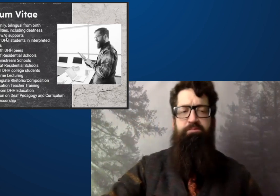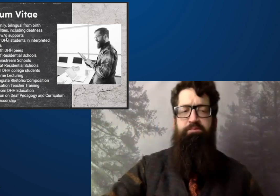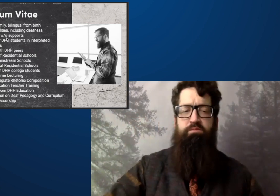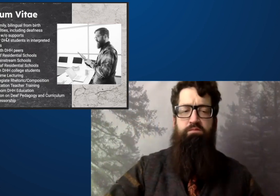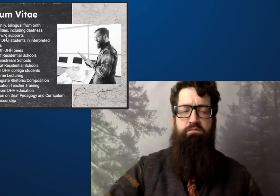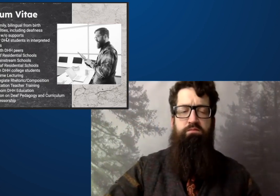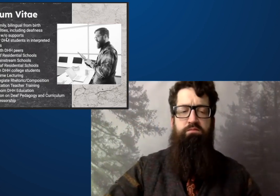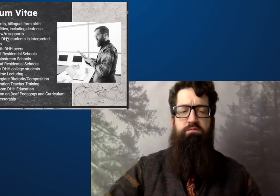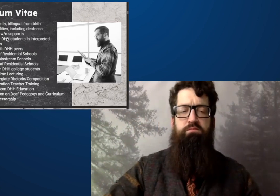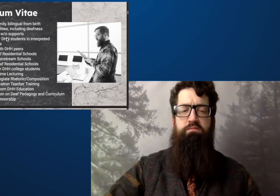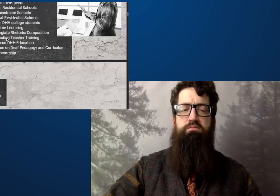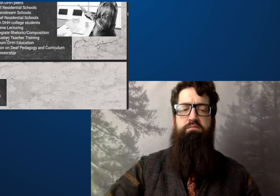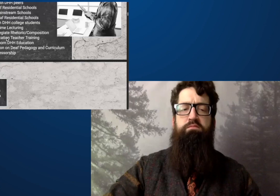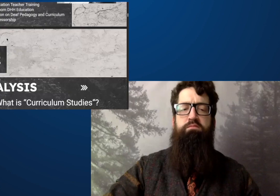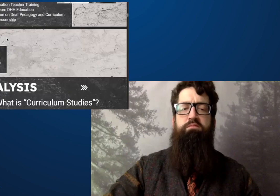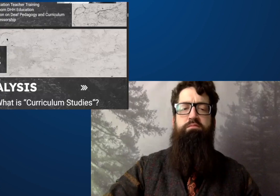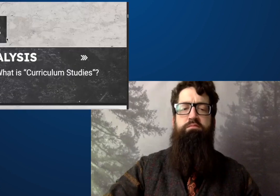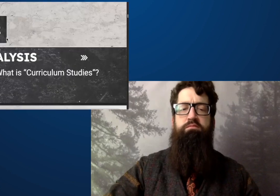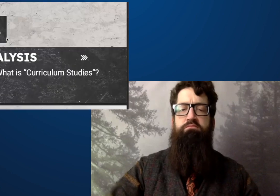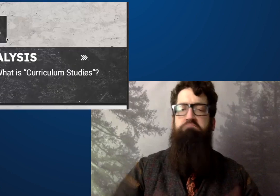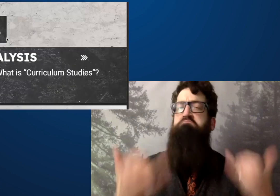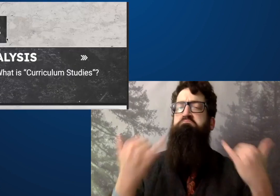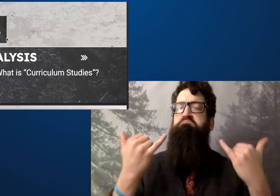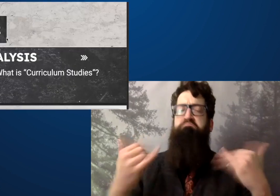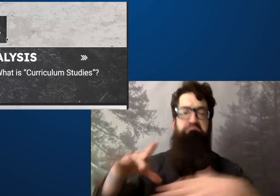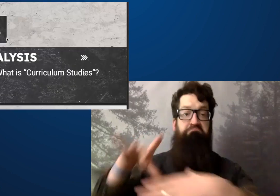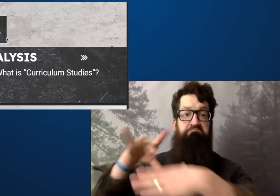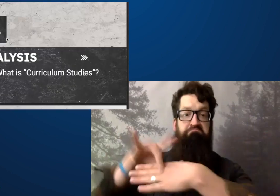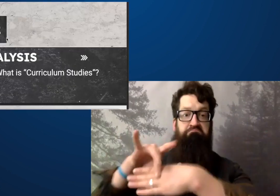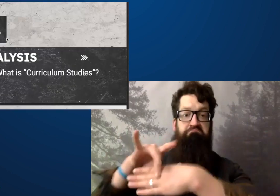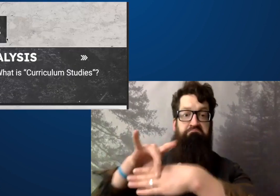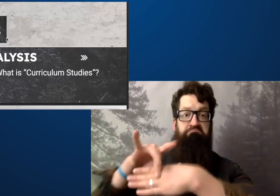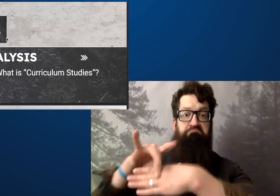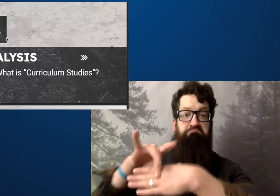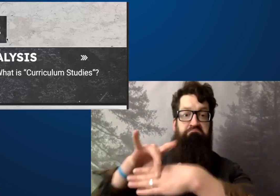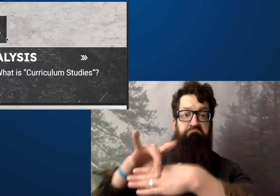And I'll tell you a little bit more about me as we go on.